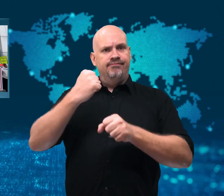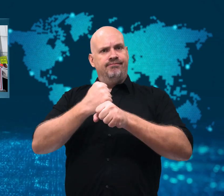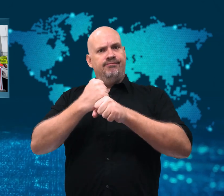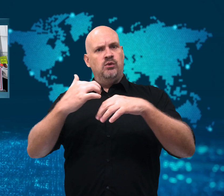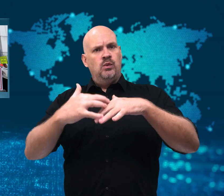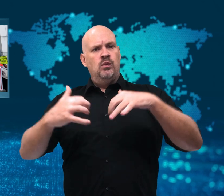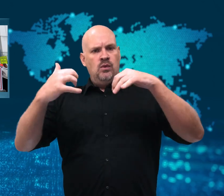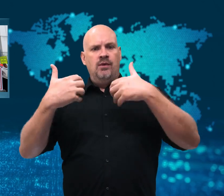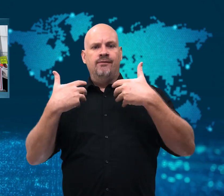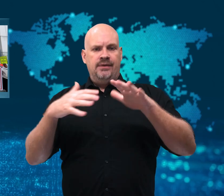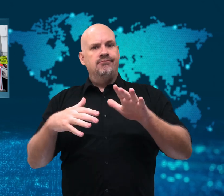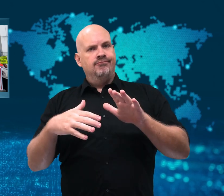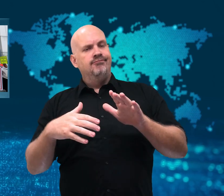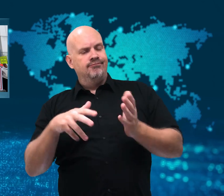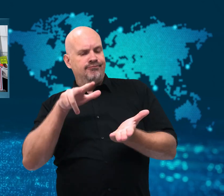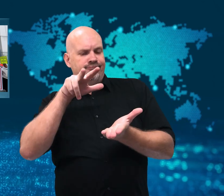In Argentina,